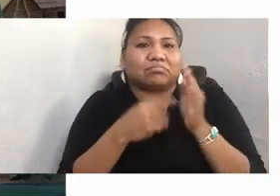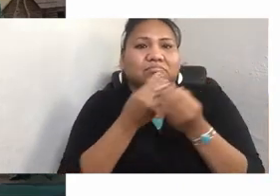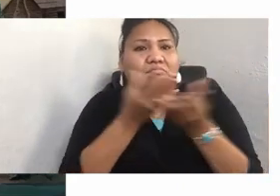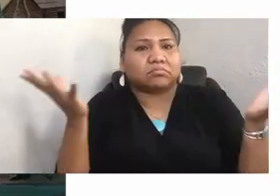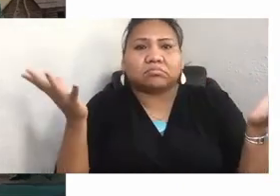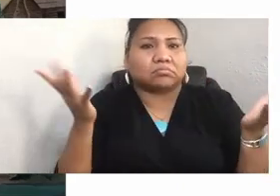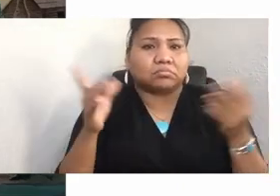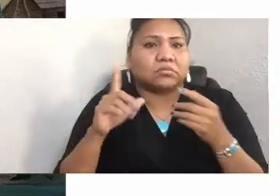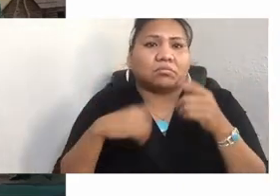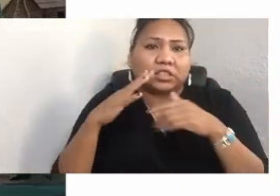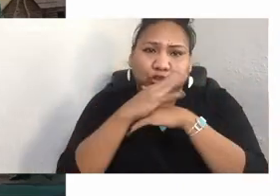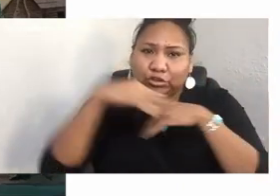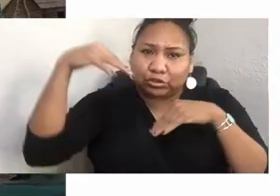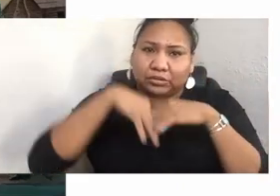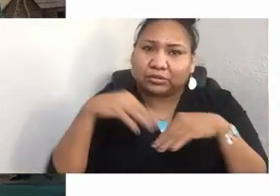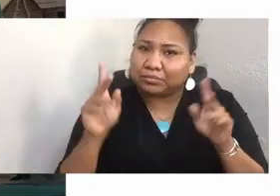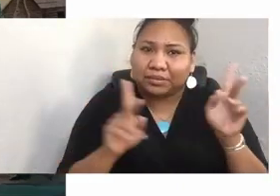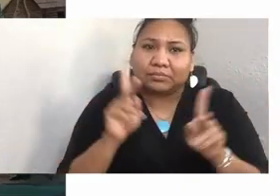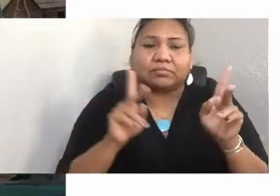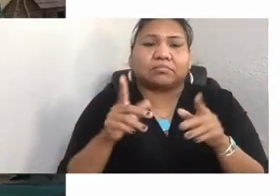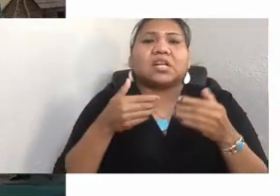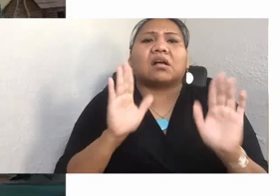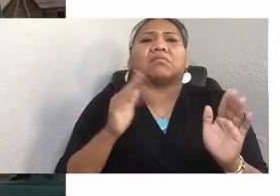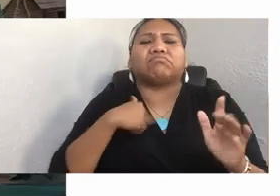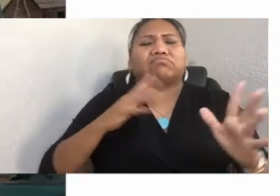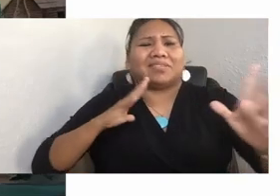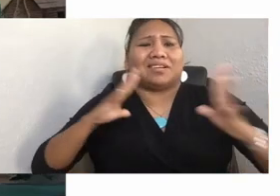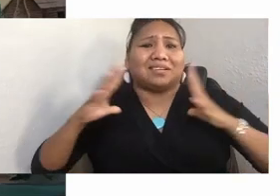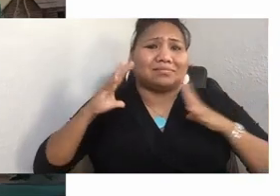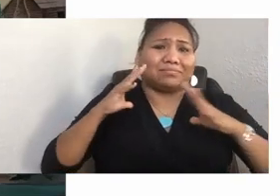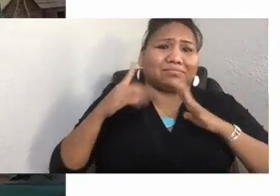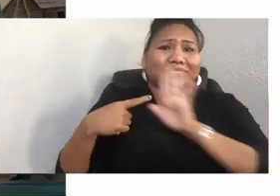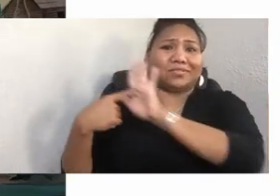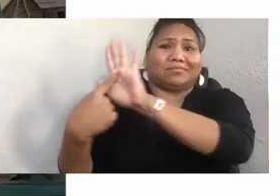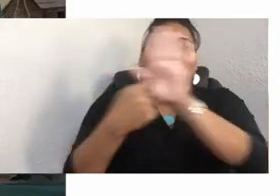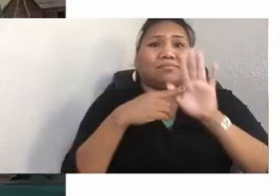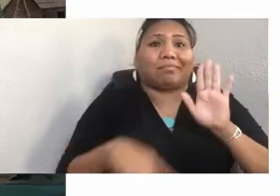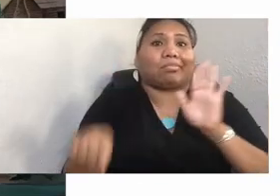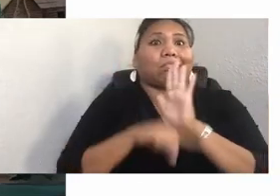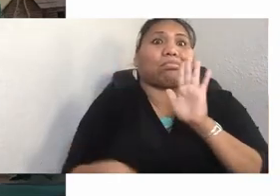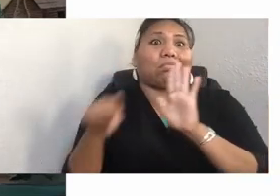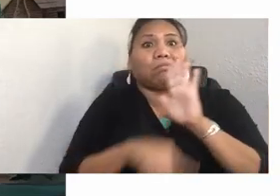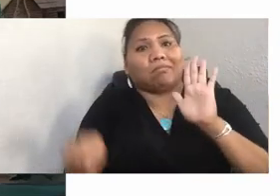lurid and degrading illusions of indigenous peoples as leathered and feathered sidekicks in the Cowboys